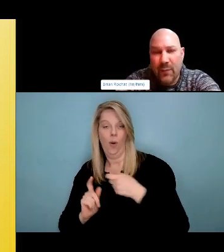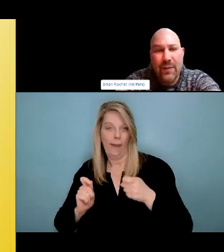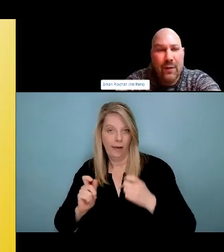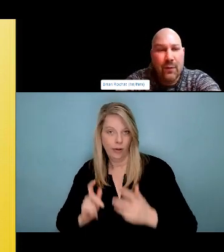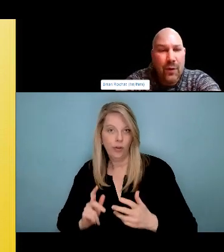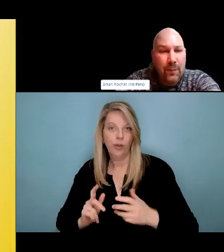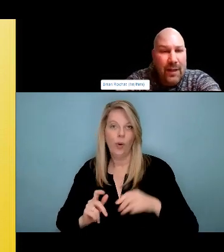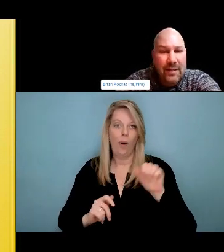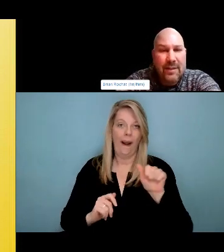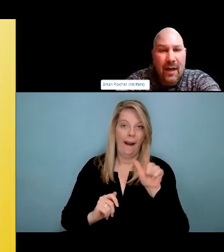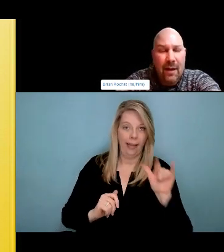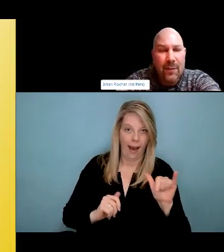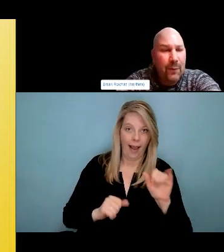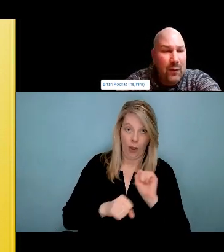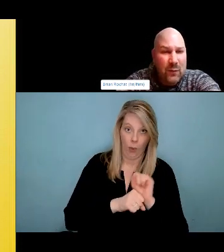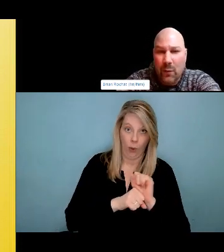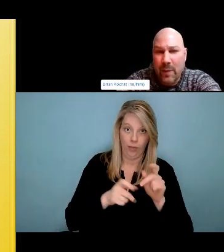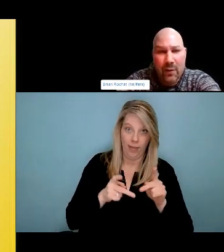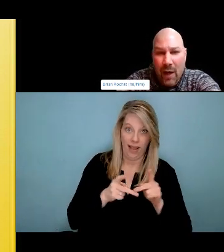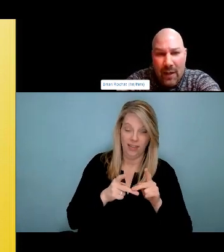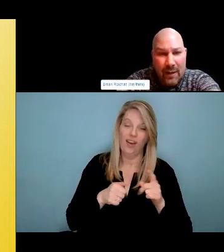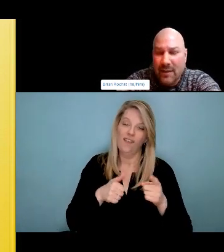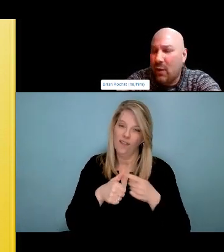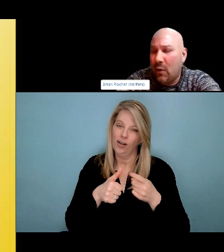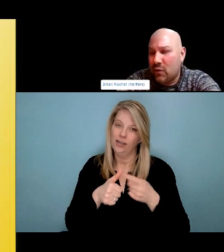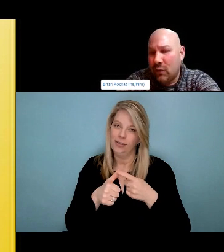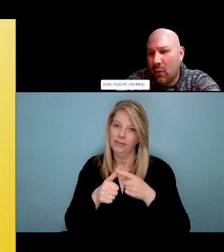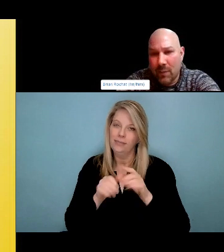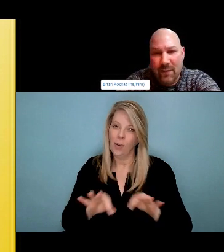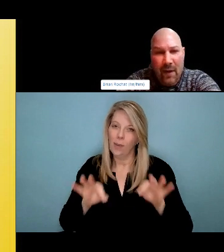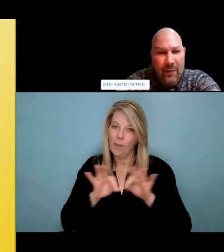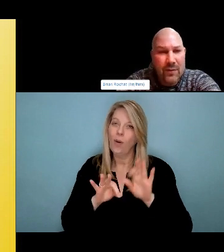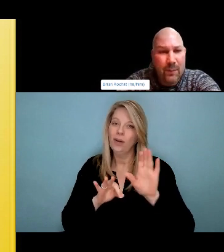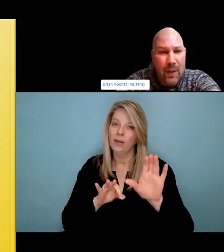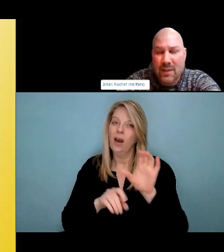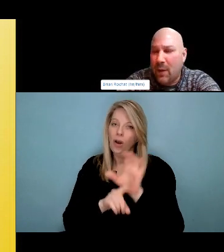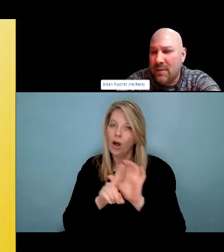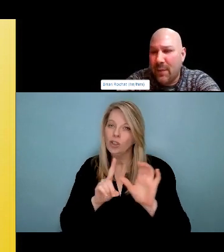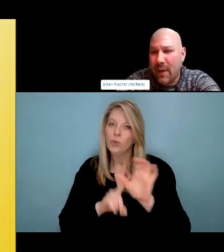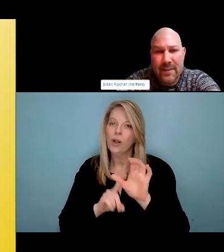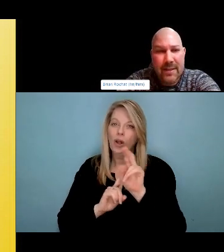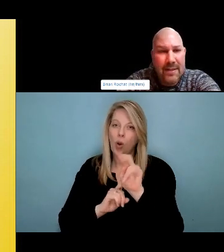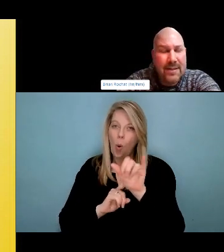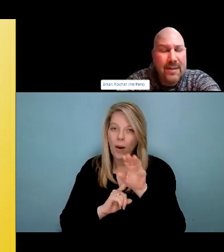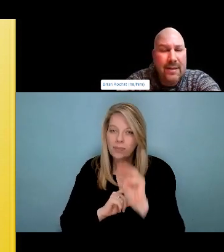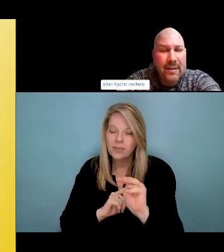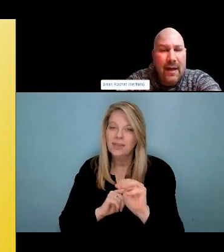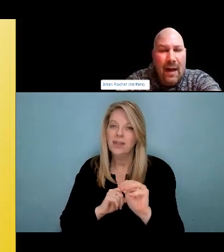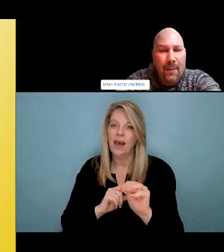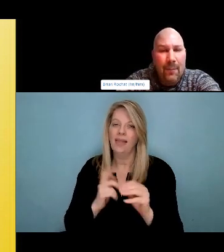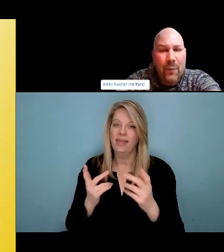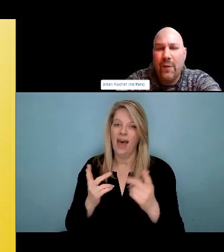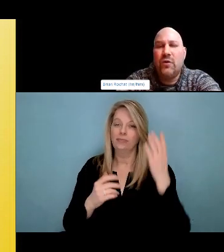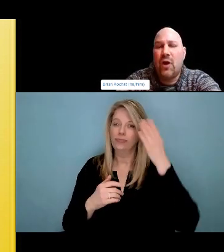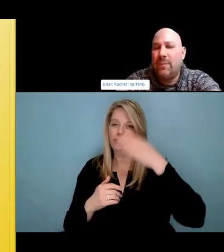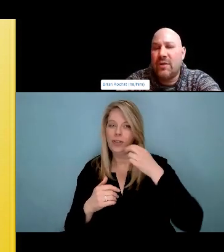and raised. In Port Hardy on Vancouver Island. I am registered to Coggy Earth Nation. I try to keep culture at the center of my approach to harm reduction.